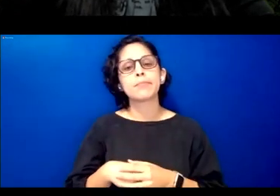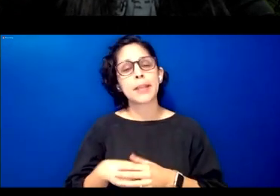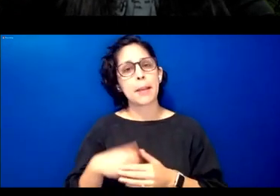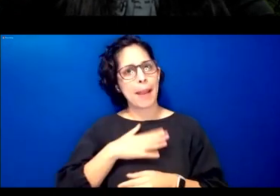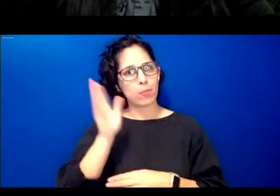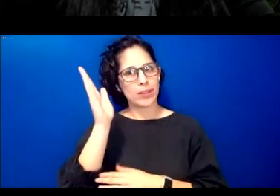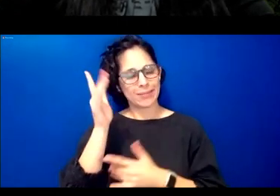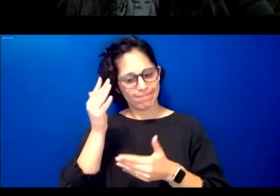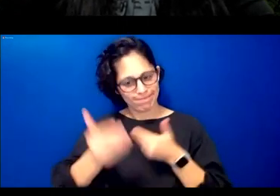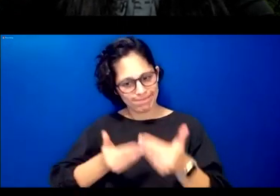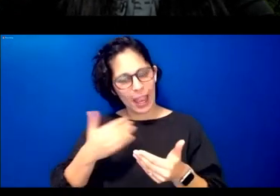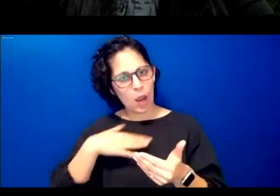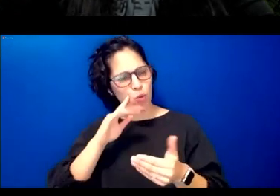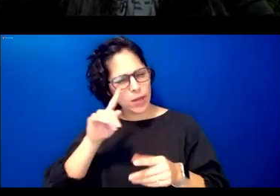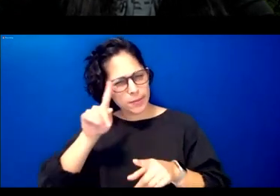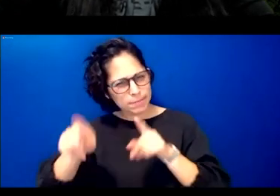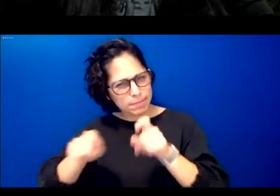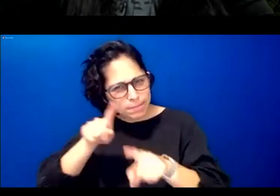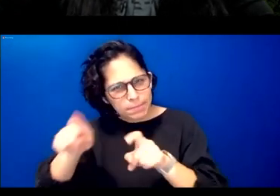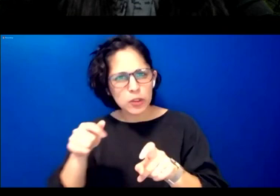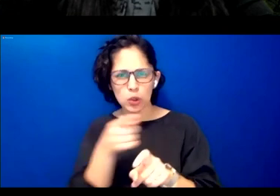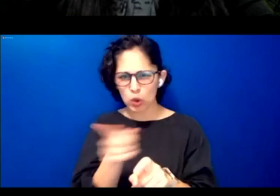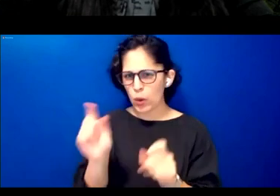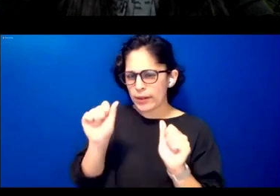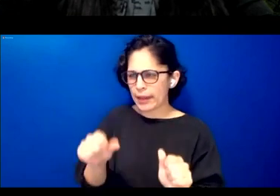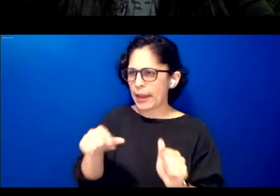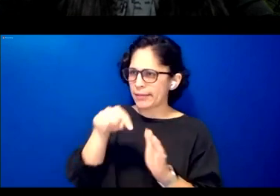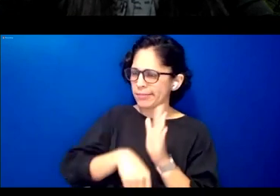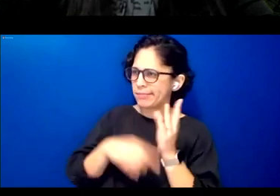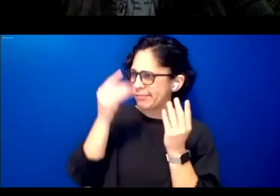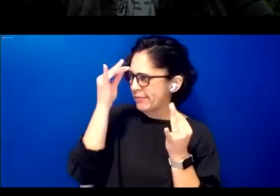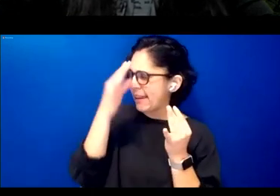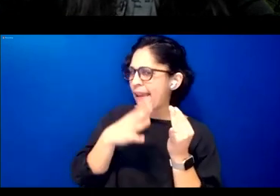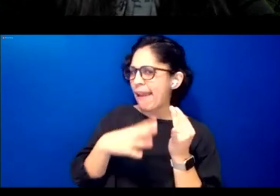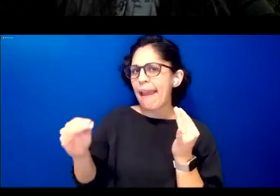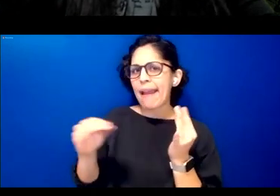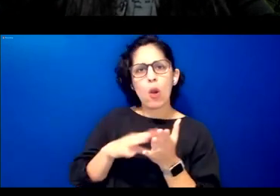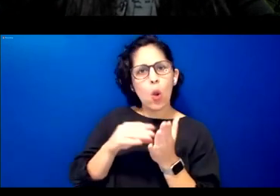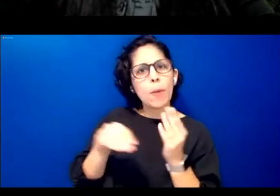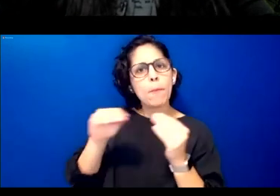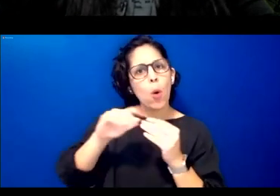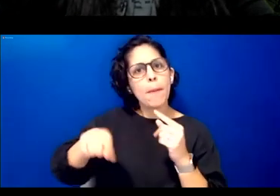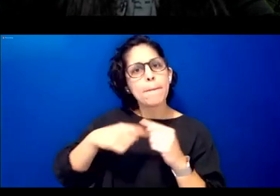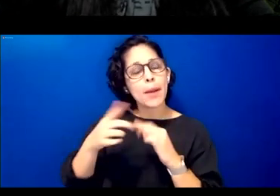as a way for us to expand our knowledge about technology use to question critique and better